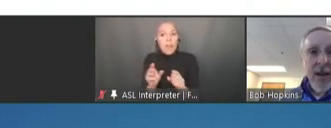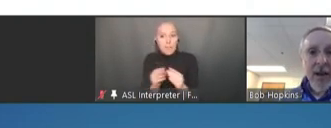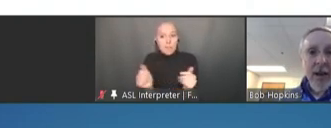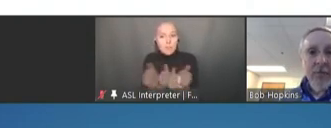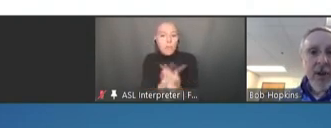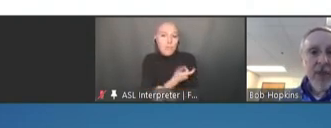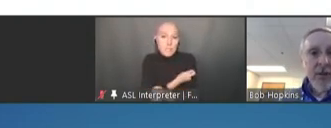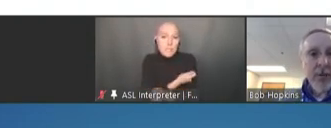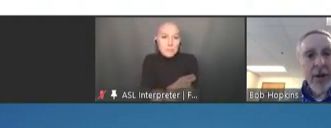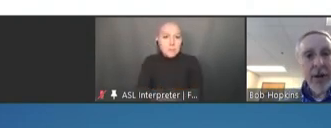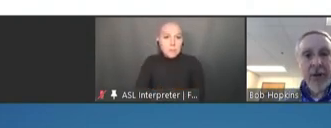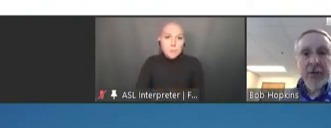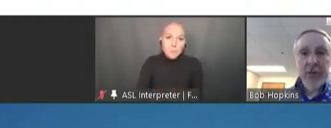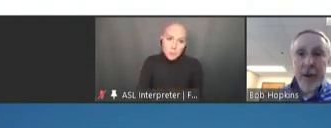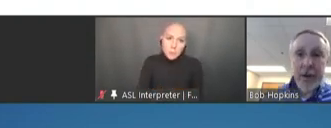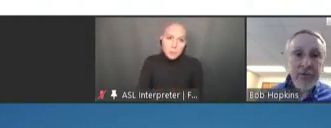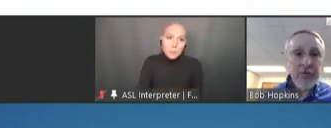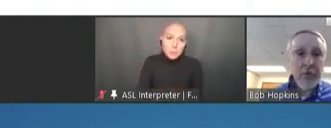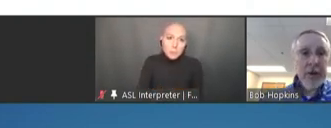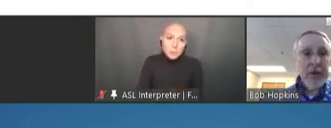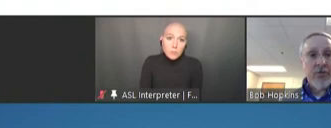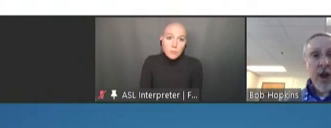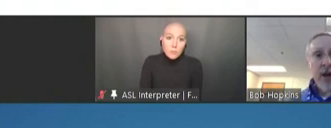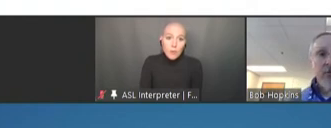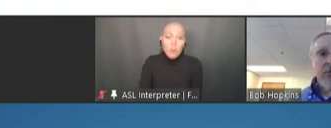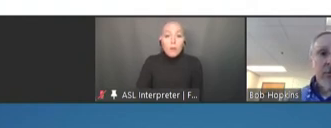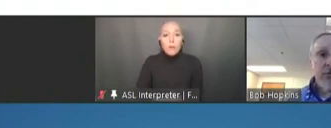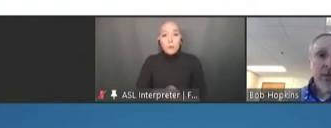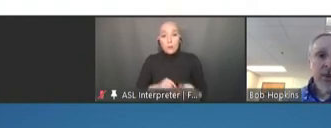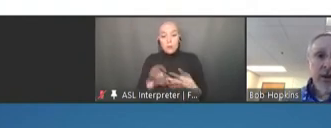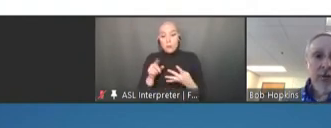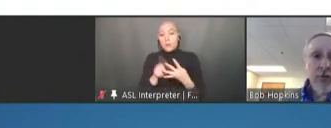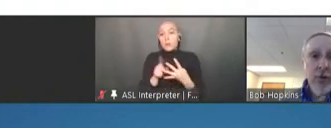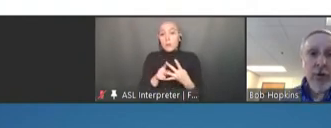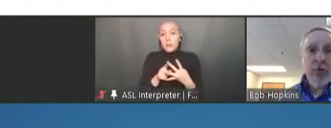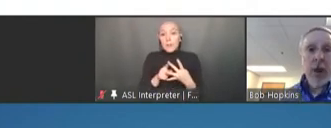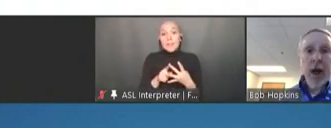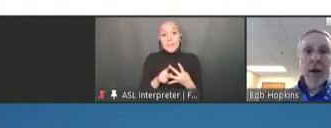And immunization communication remains a tremendous challenge. Getting true and reliable